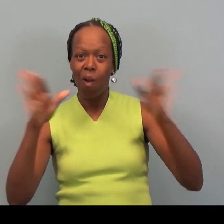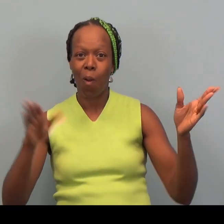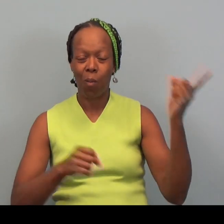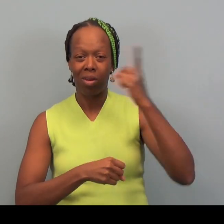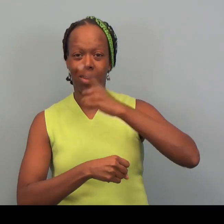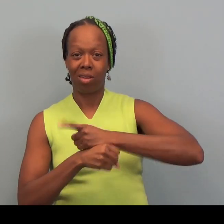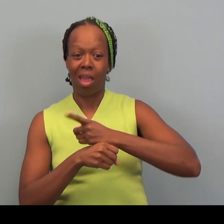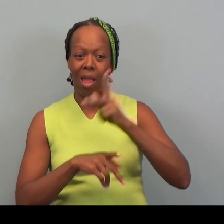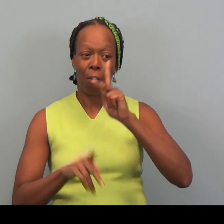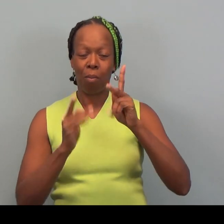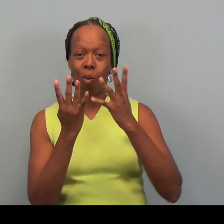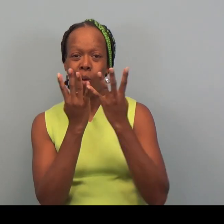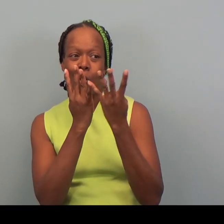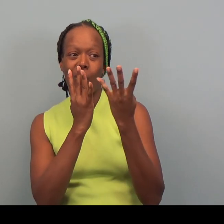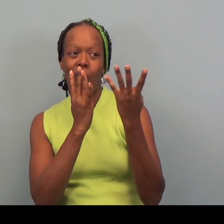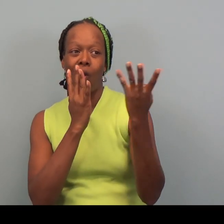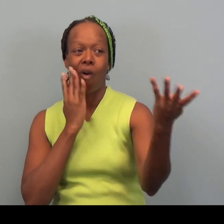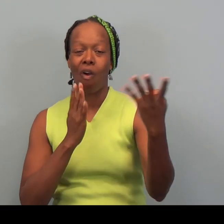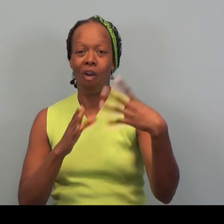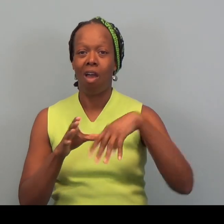People are going to be lined up outside of our door,